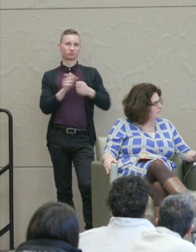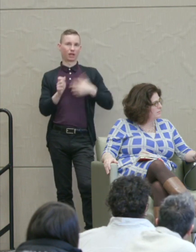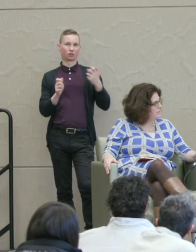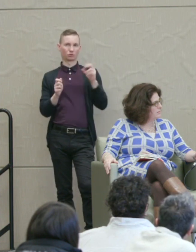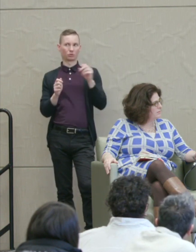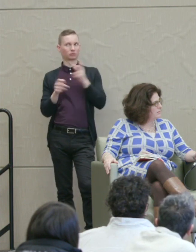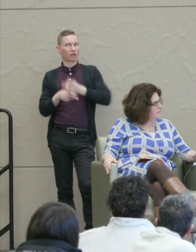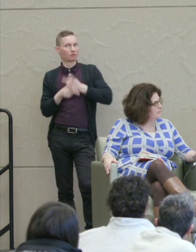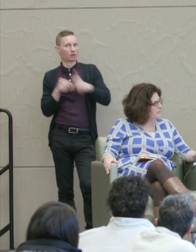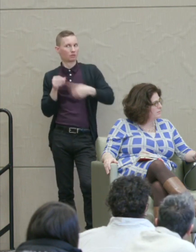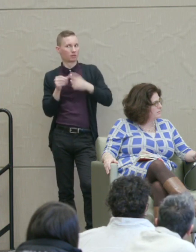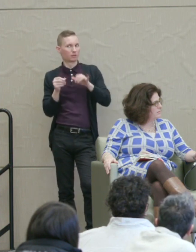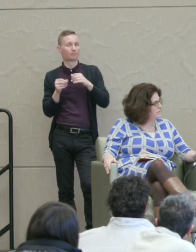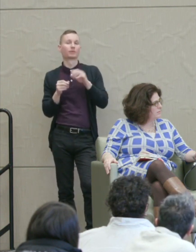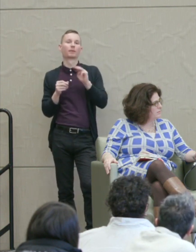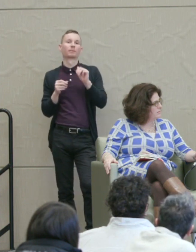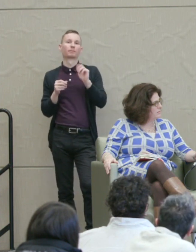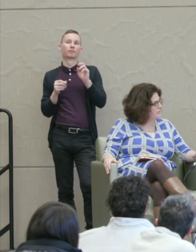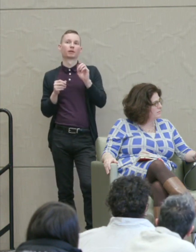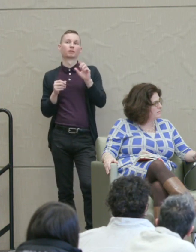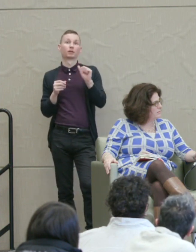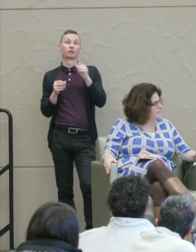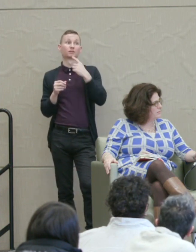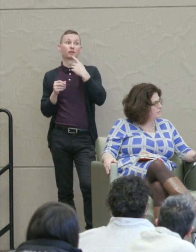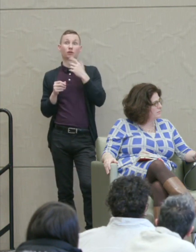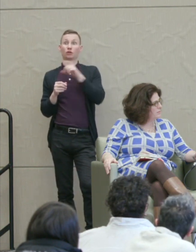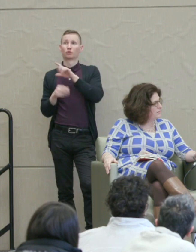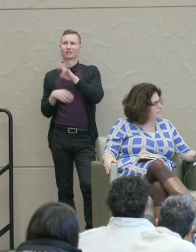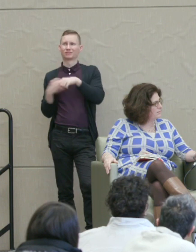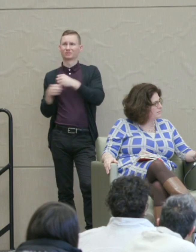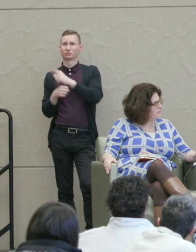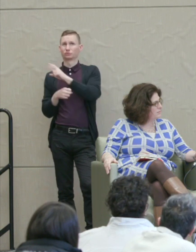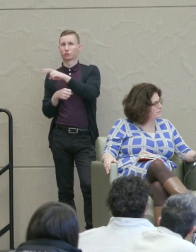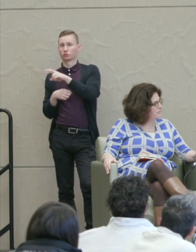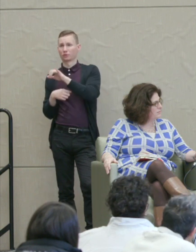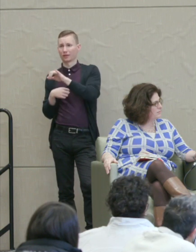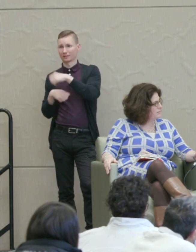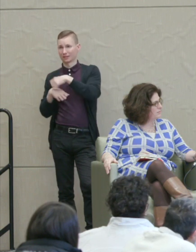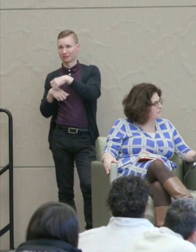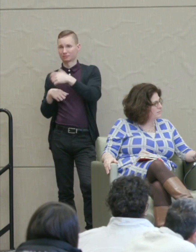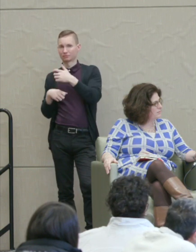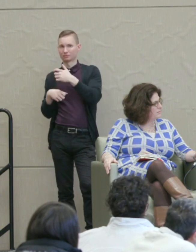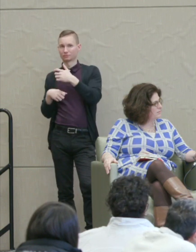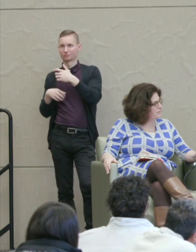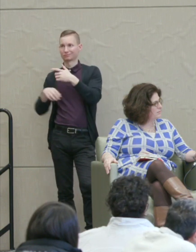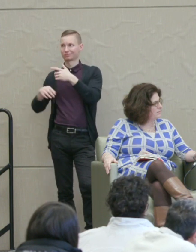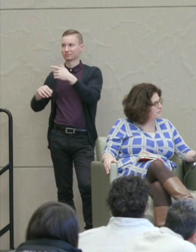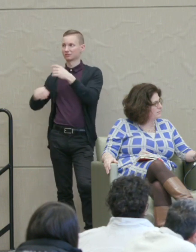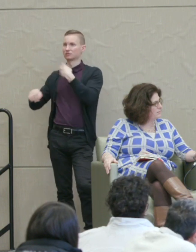He said that his 27 years in prison, 22 or which were on Robin Island in these terrible